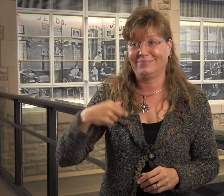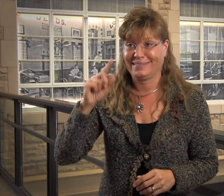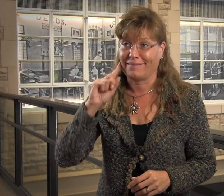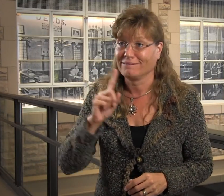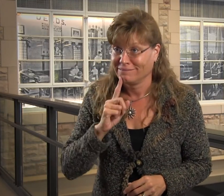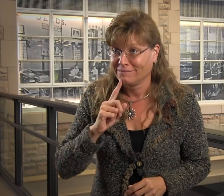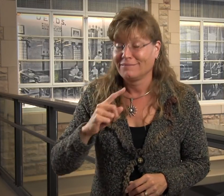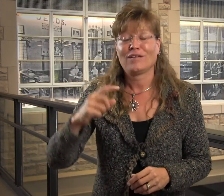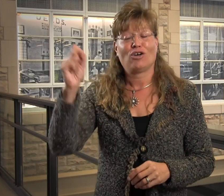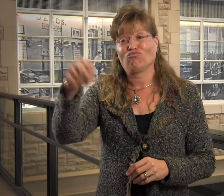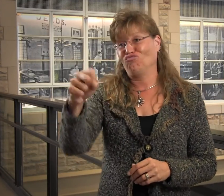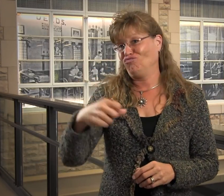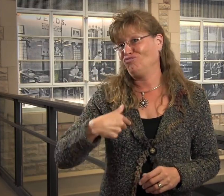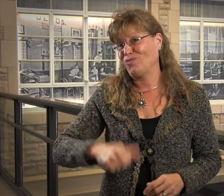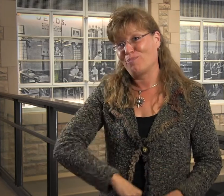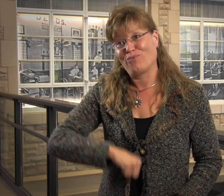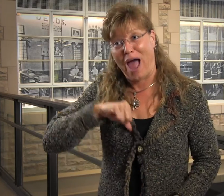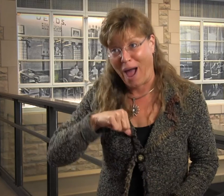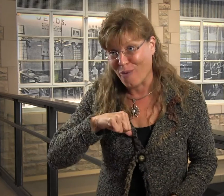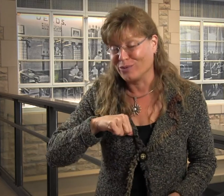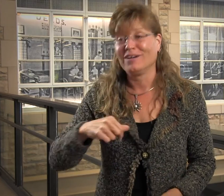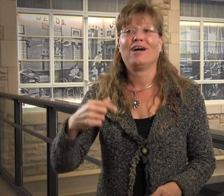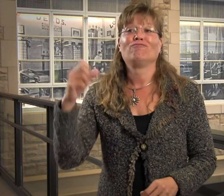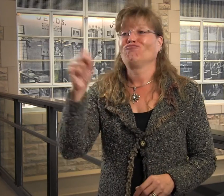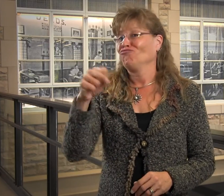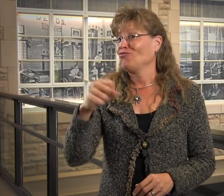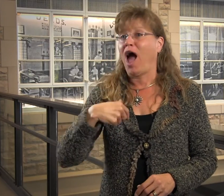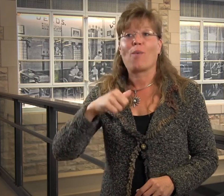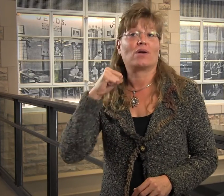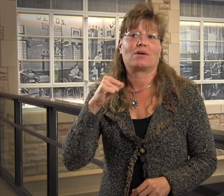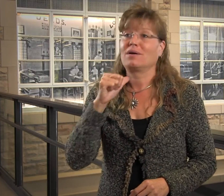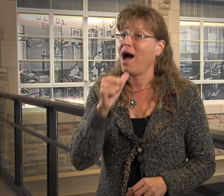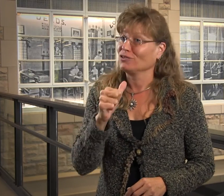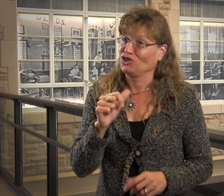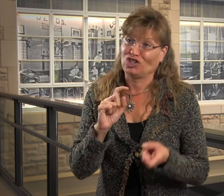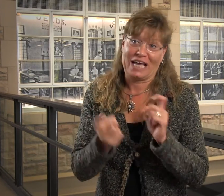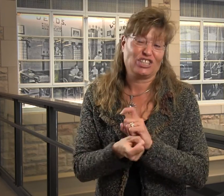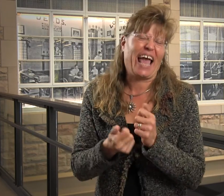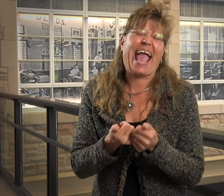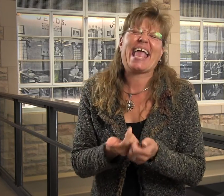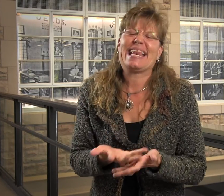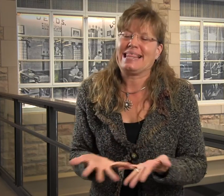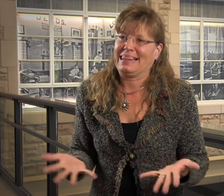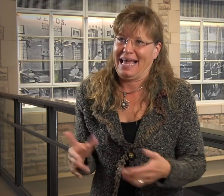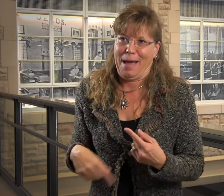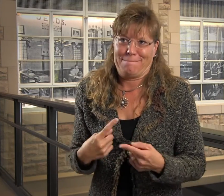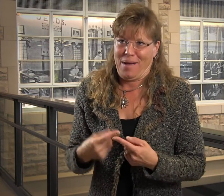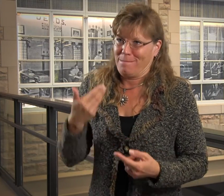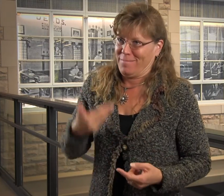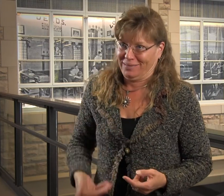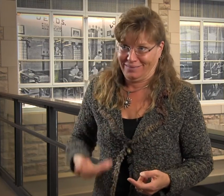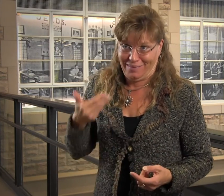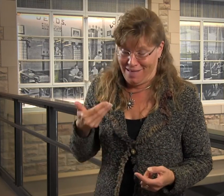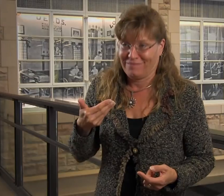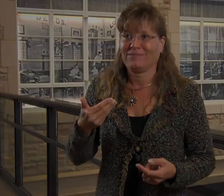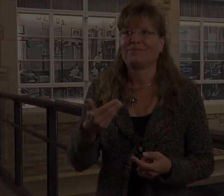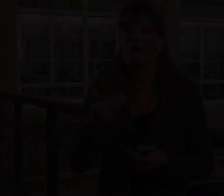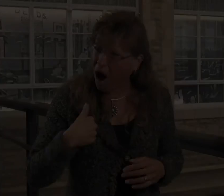Yes, I am a Deaf individual. I'm very proud. I would not change a thing, one iota about who I am.